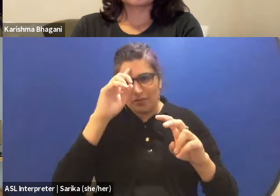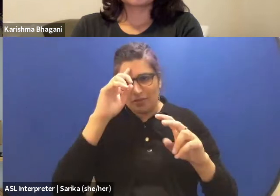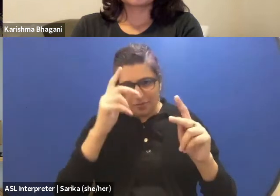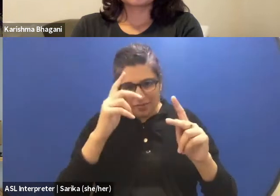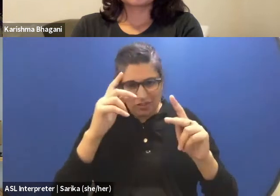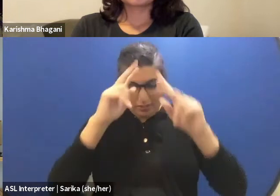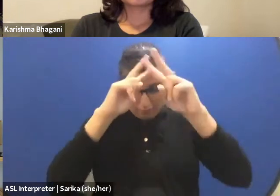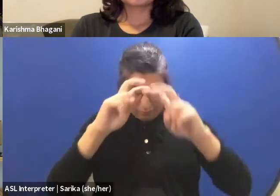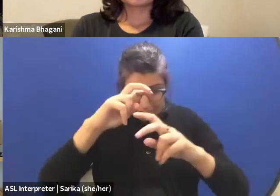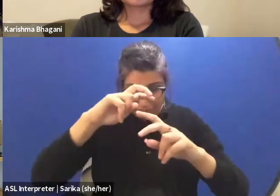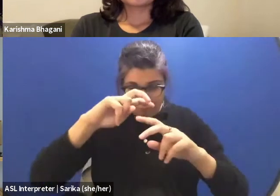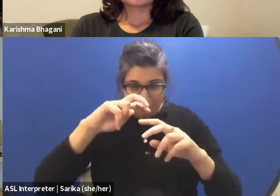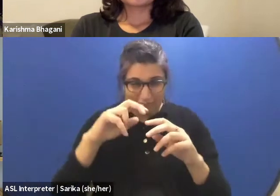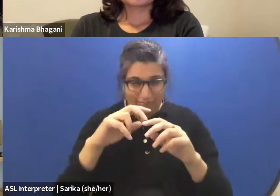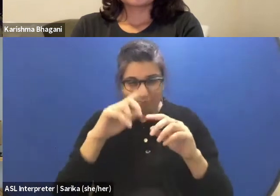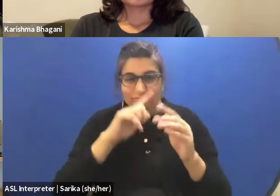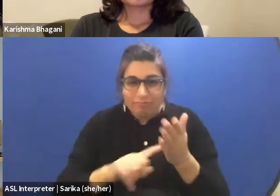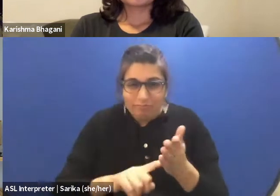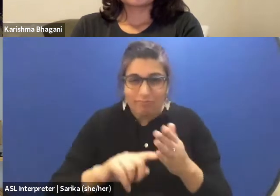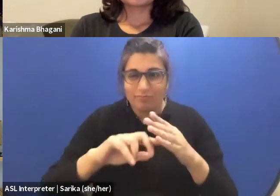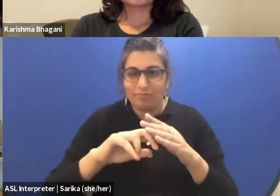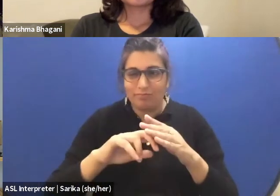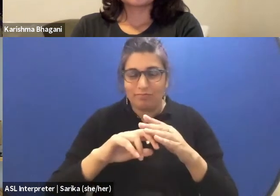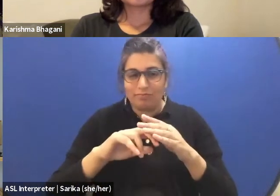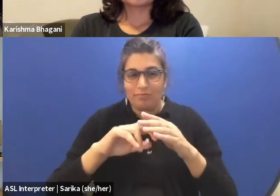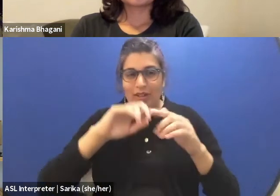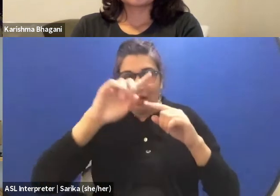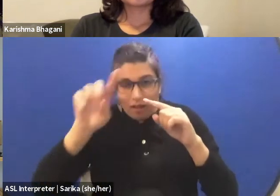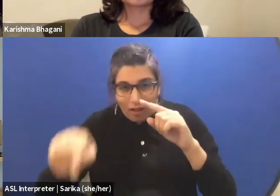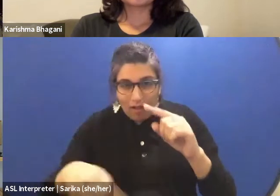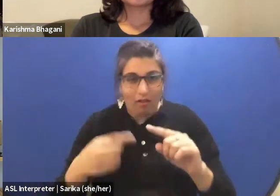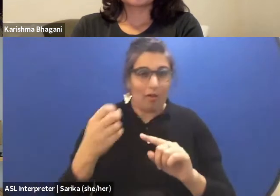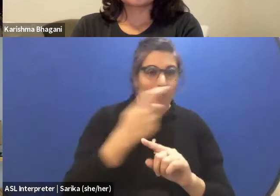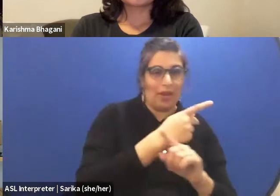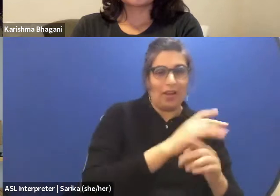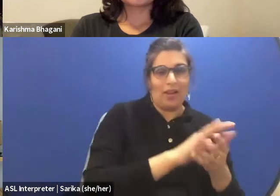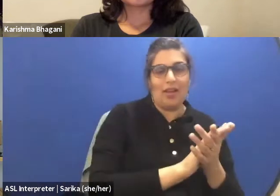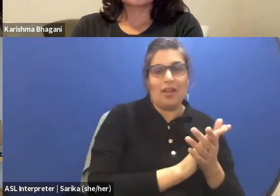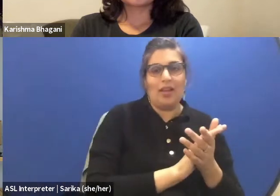And then after that, at the house I thought, I like to work lot under contrast